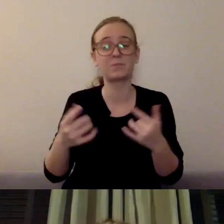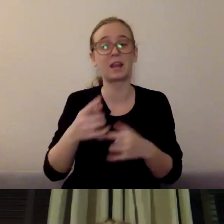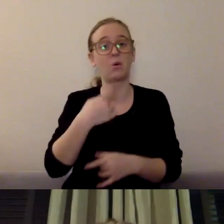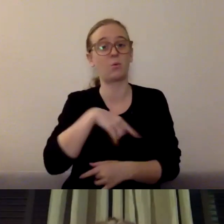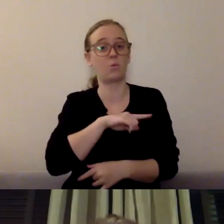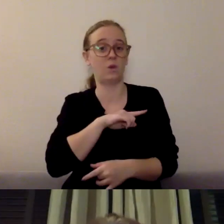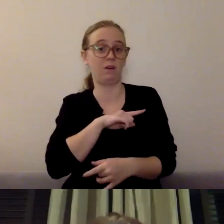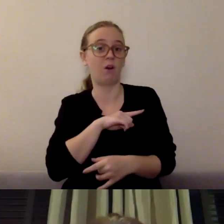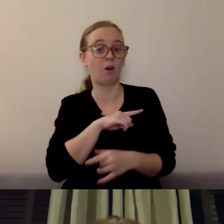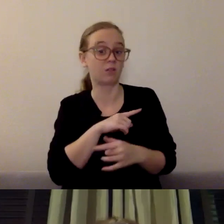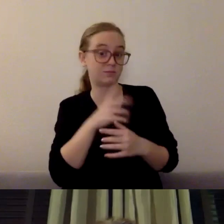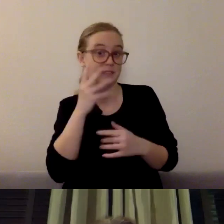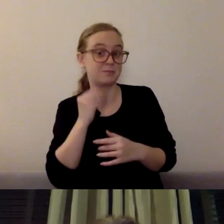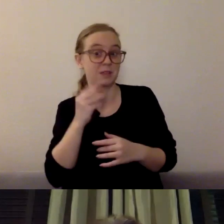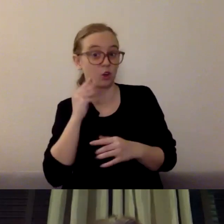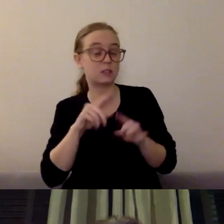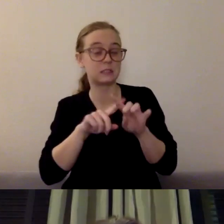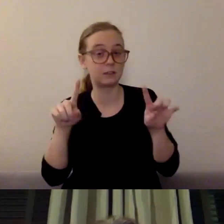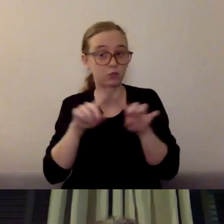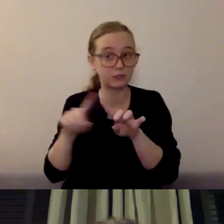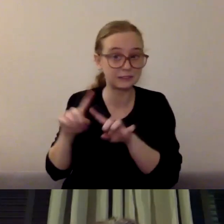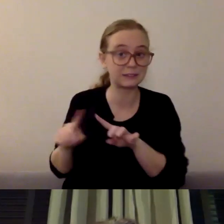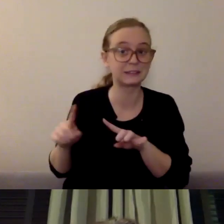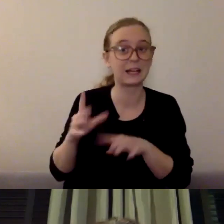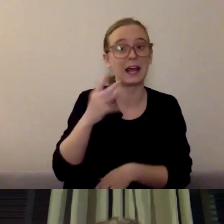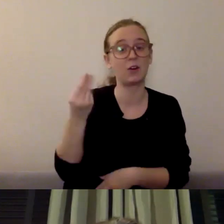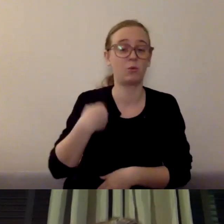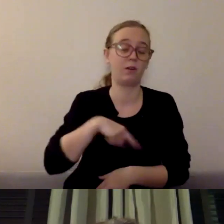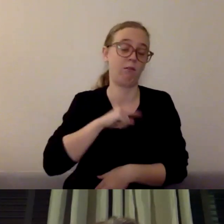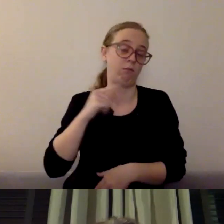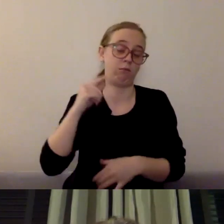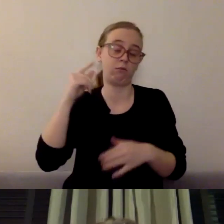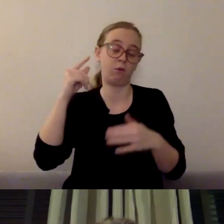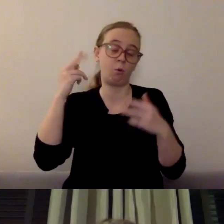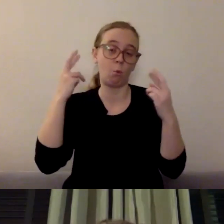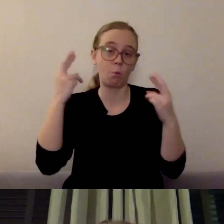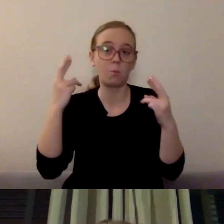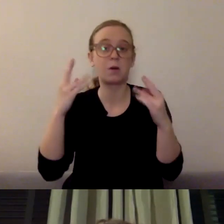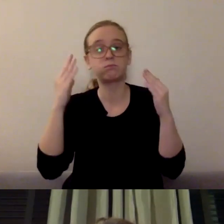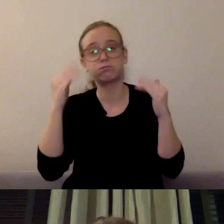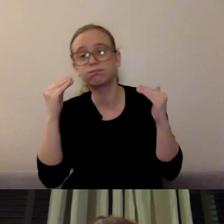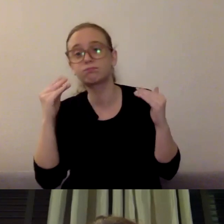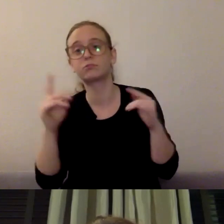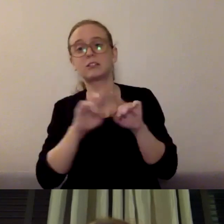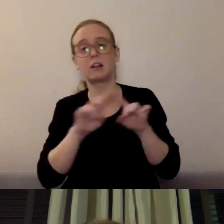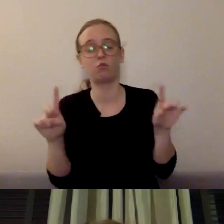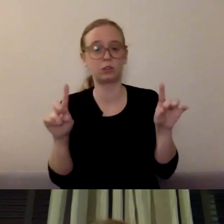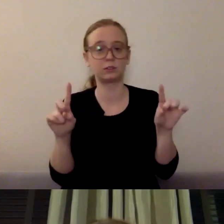doing the best we can. And it's really important to know that there's no manual for this.